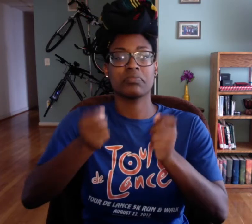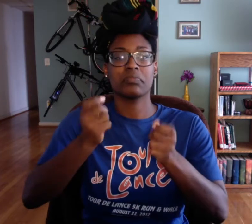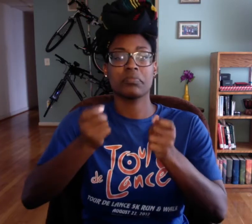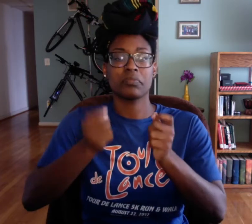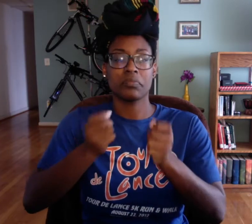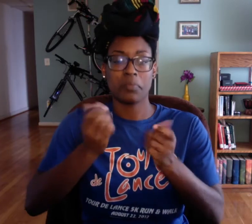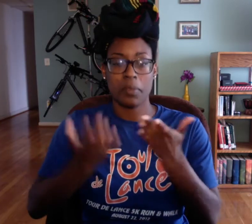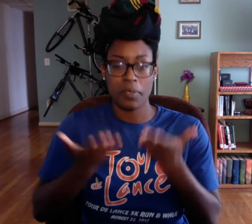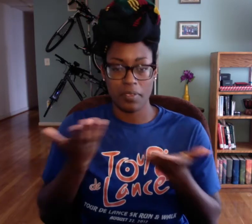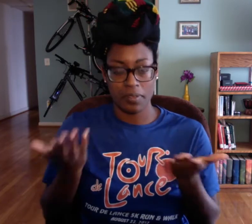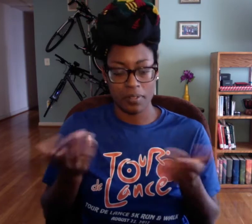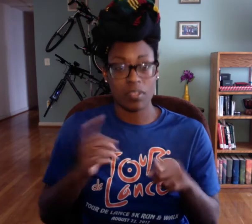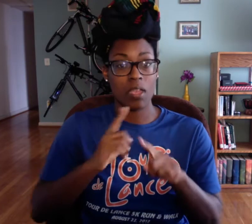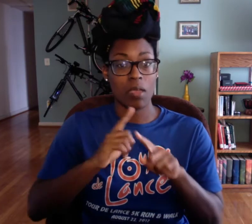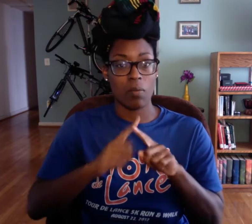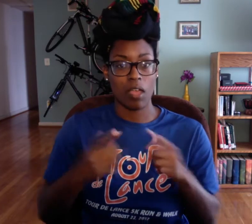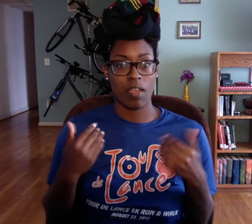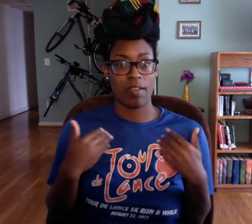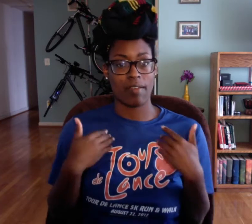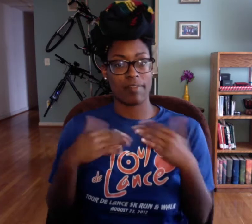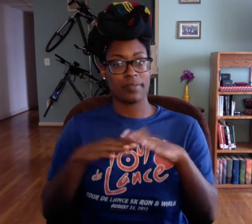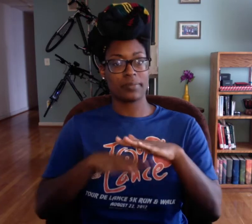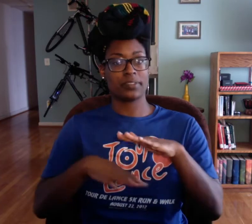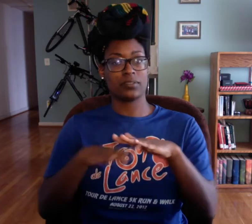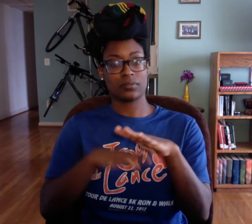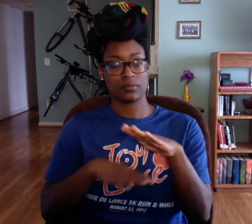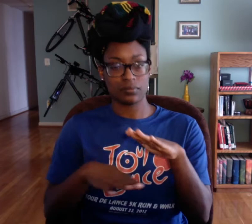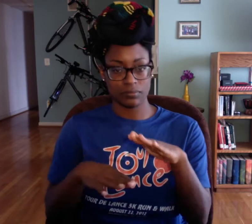Some of the things listed in the syllabus they're subject to change of course.